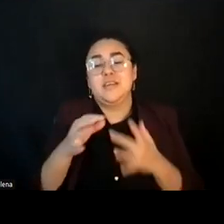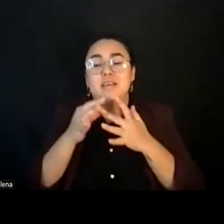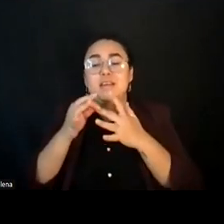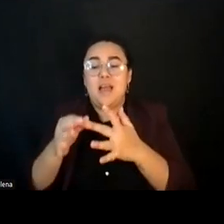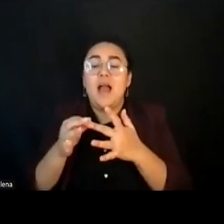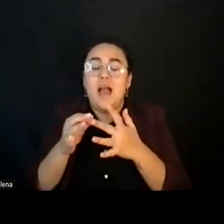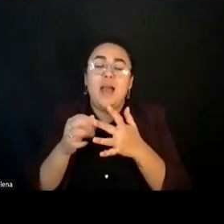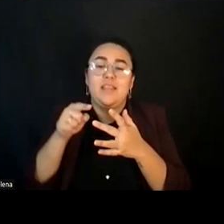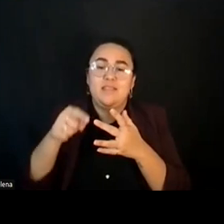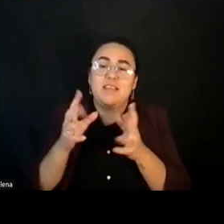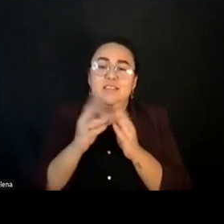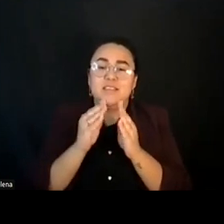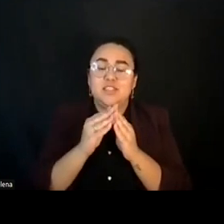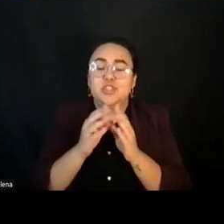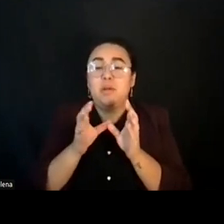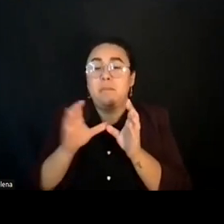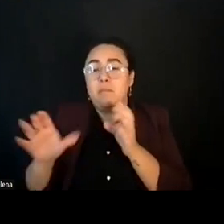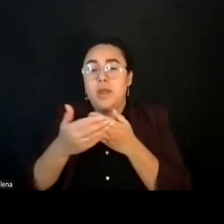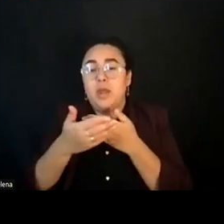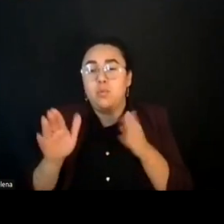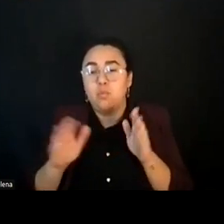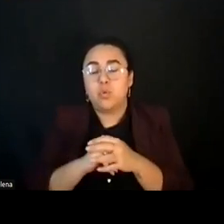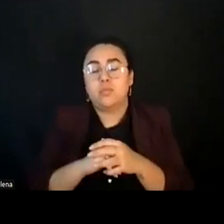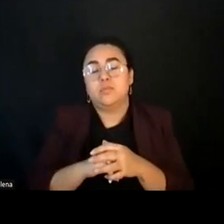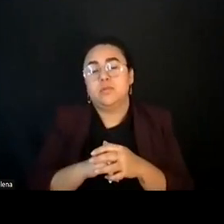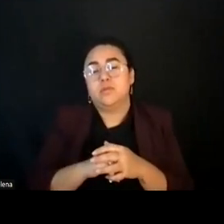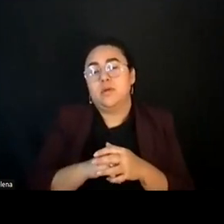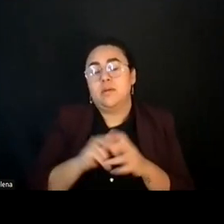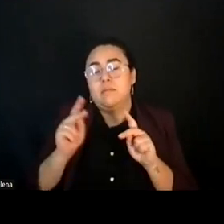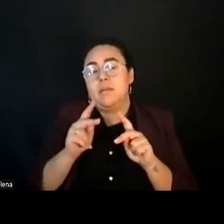allow folks to coalesce around ideas and questions. And then guess what?